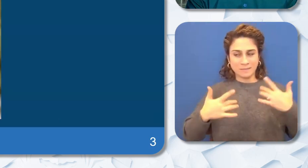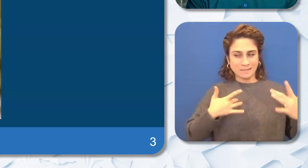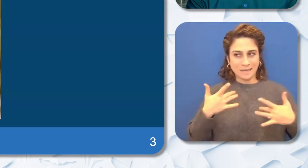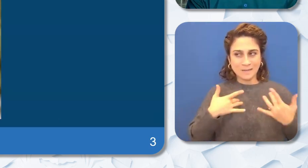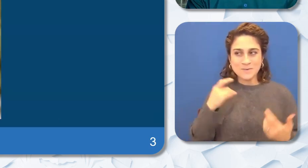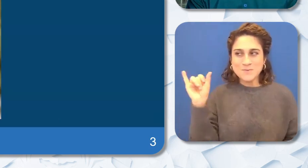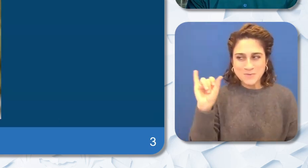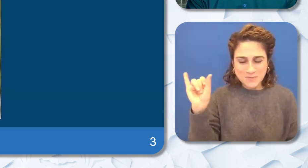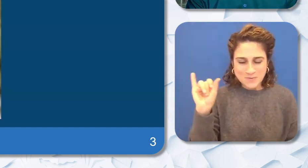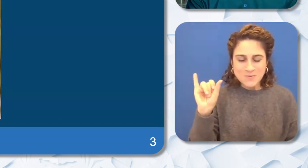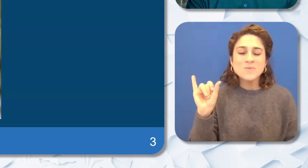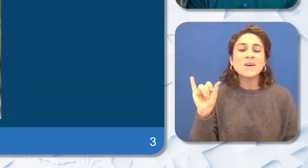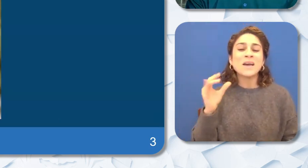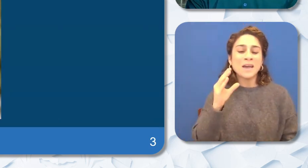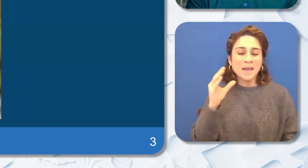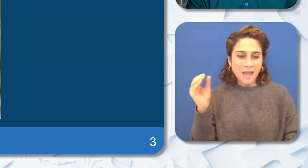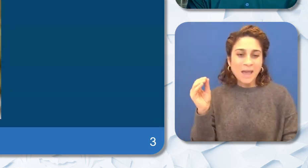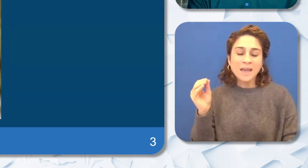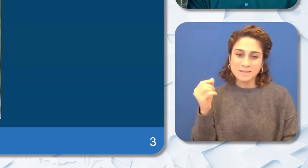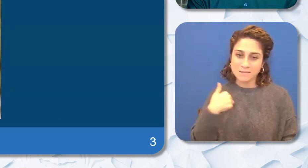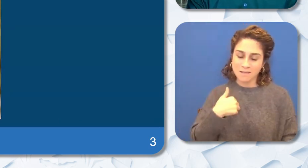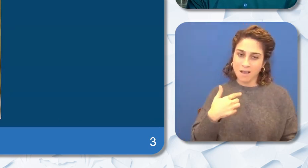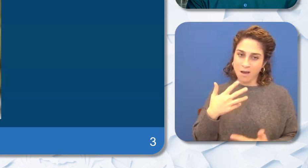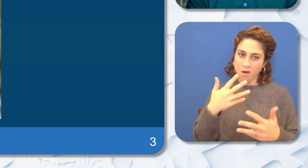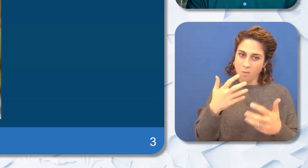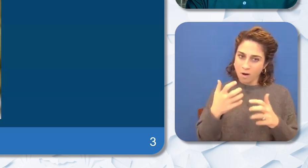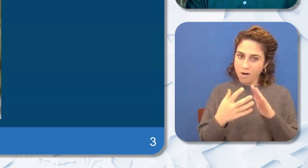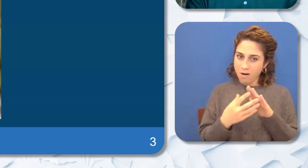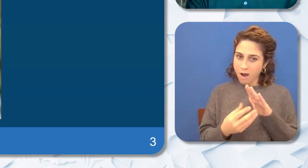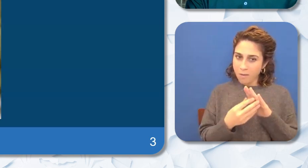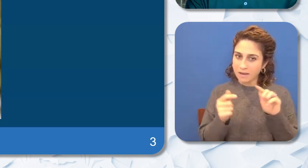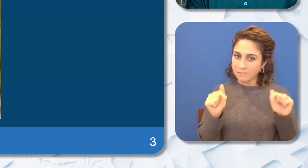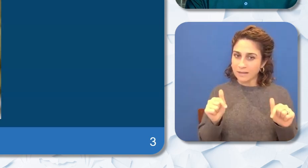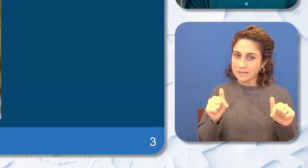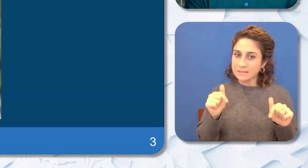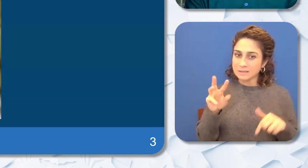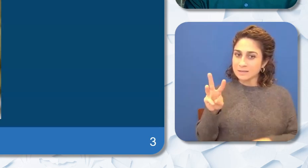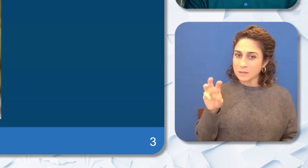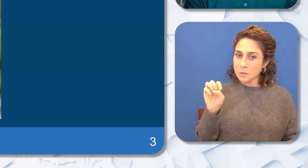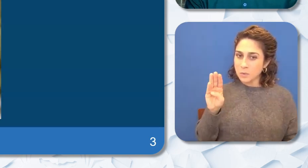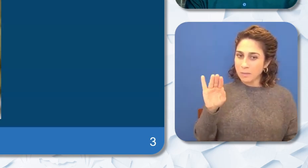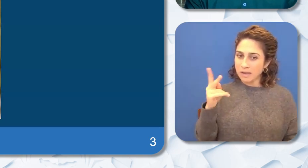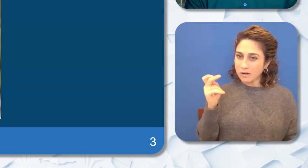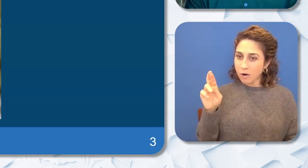that I will be asking for a copy of this webinar. Now I don't know whose picture that is but that's